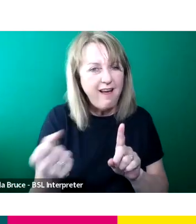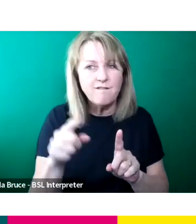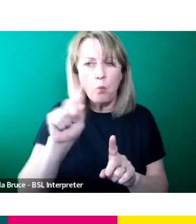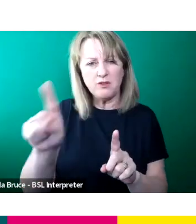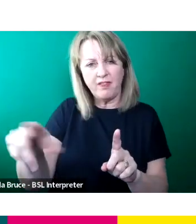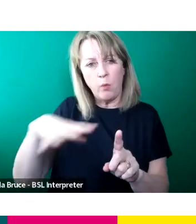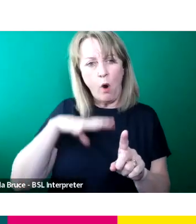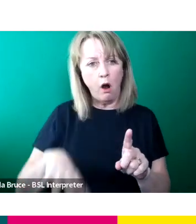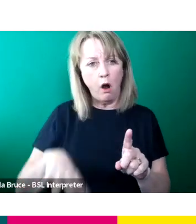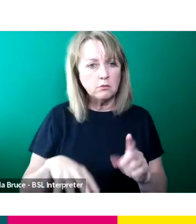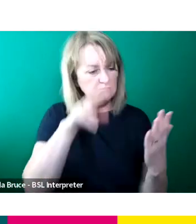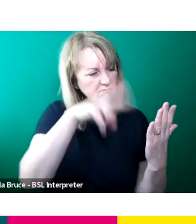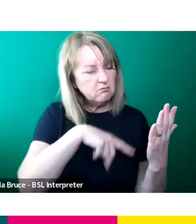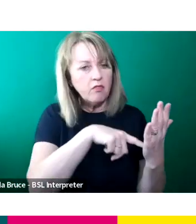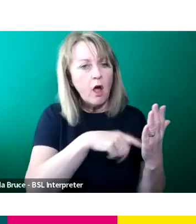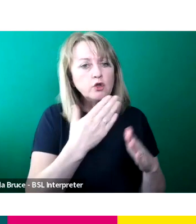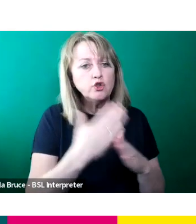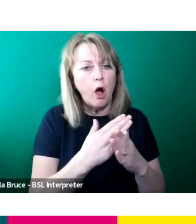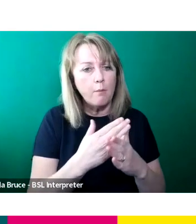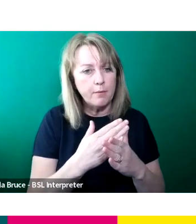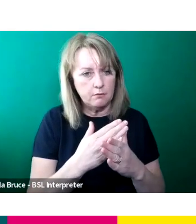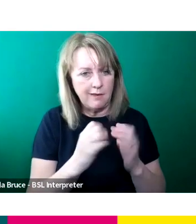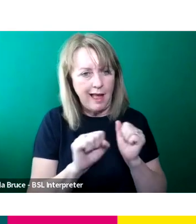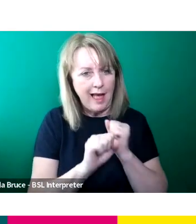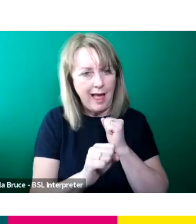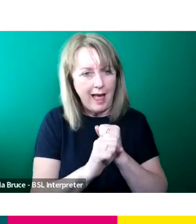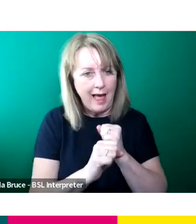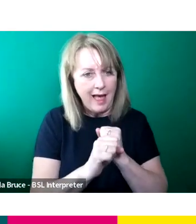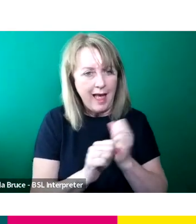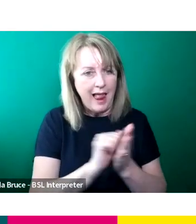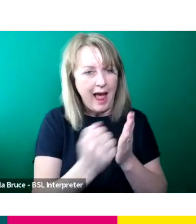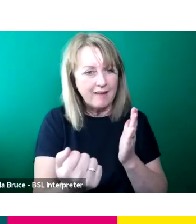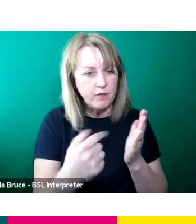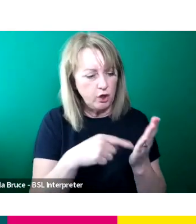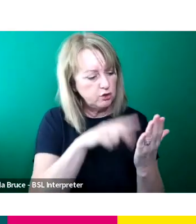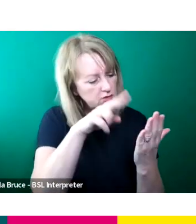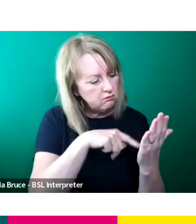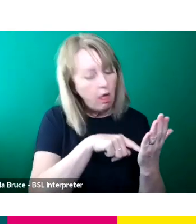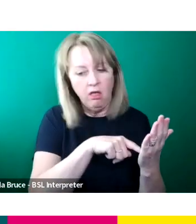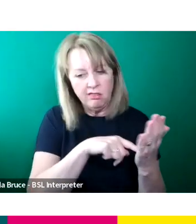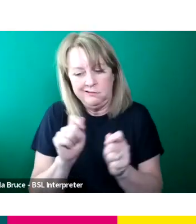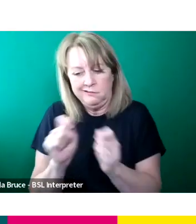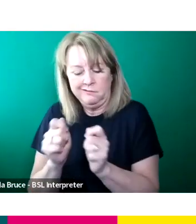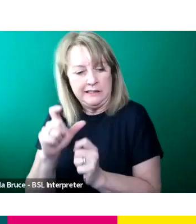Even just reading a job advert and seeing what they're looking for and then tweaking your CV. That's just what I started to do in my third year.